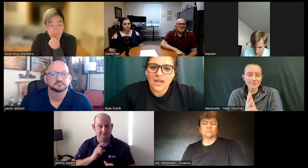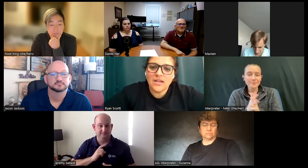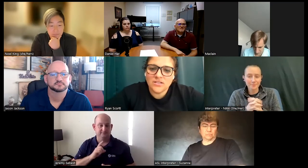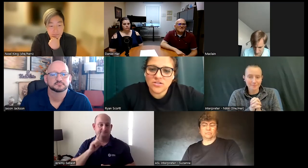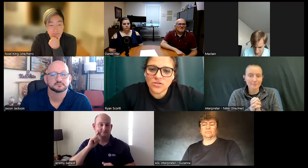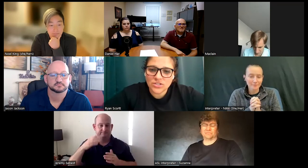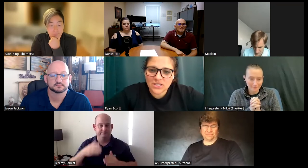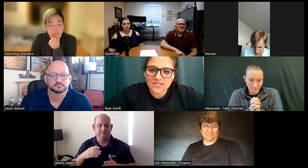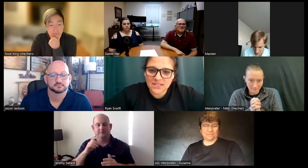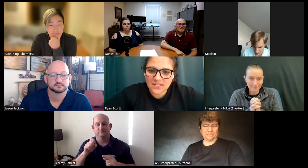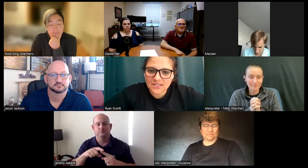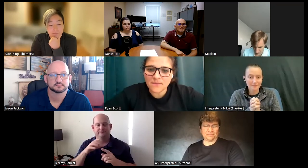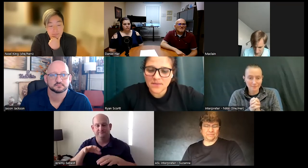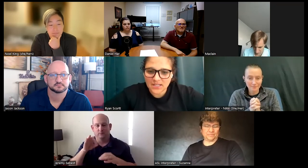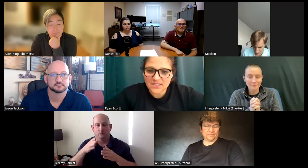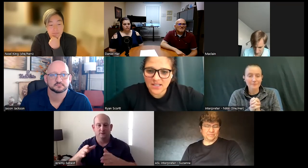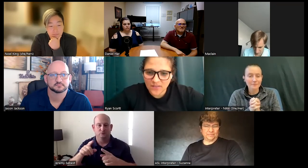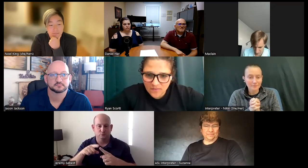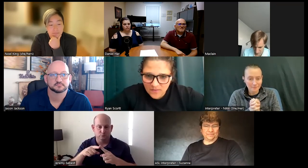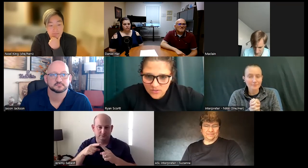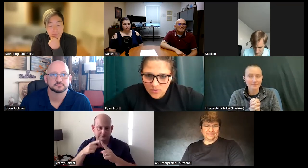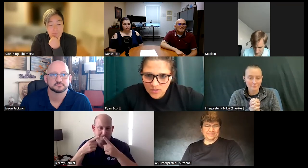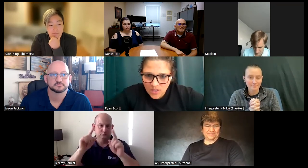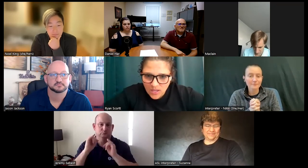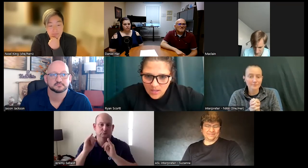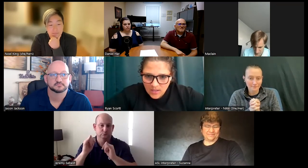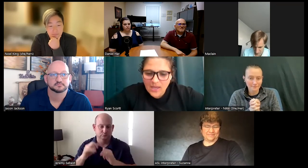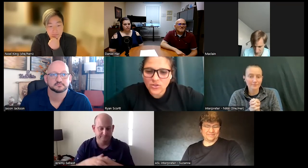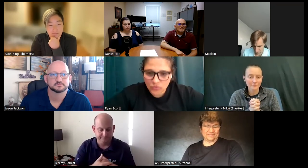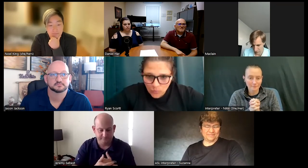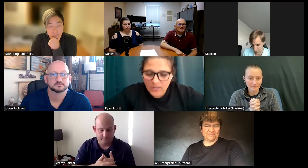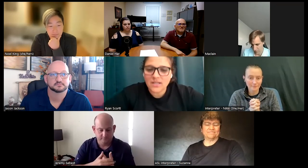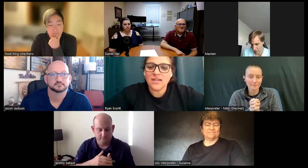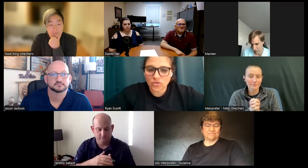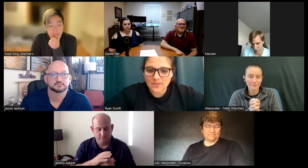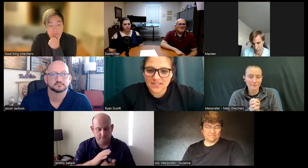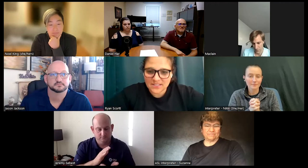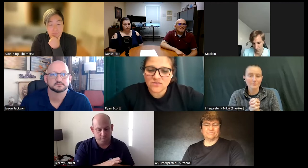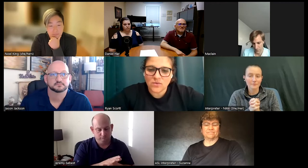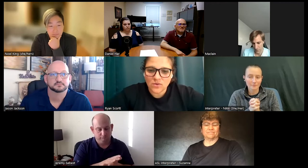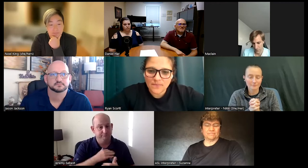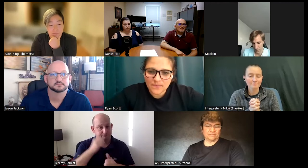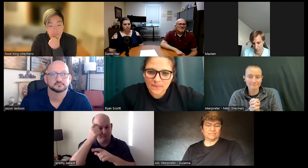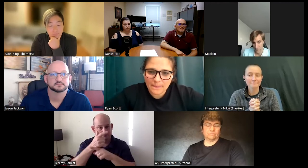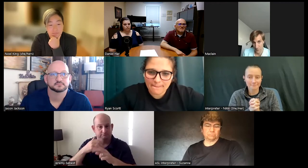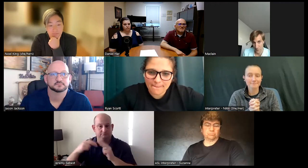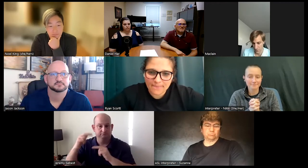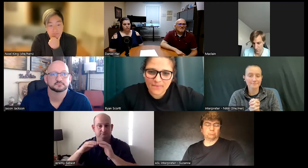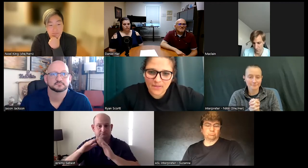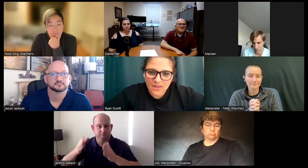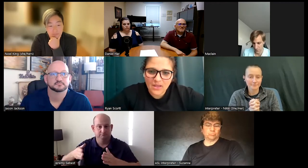and so she sees me as a deaf individual working to be successful